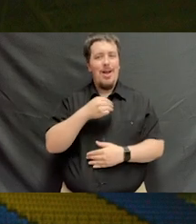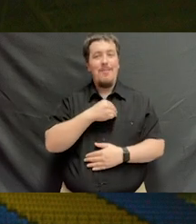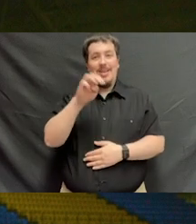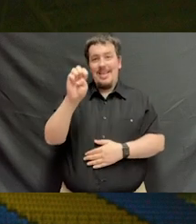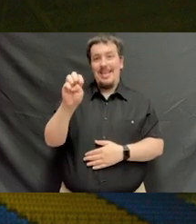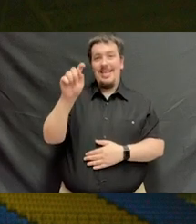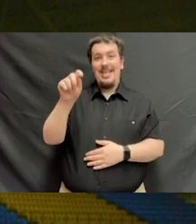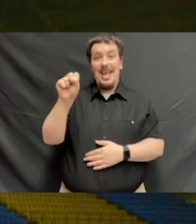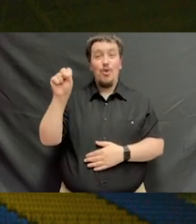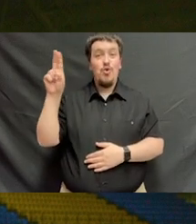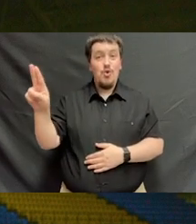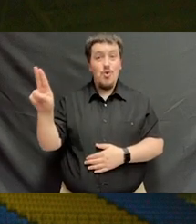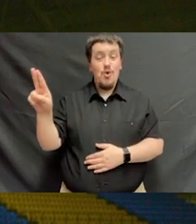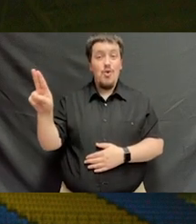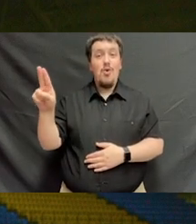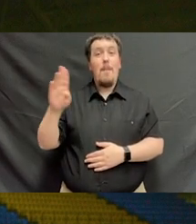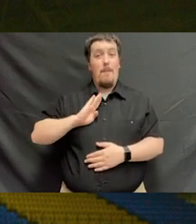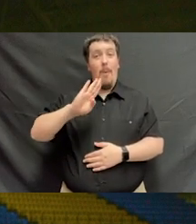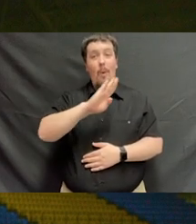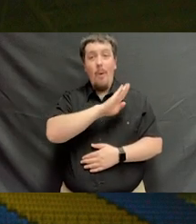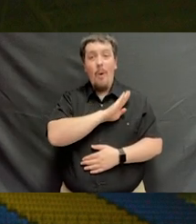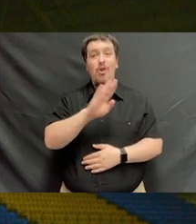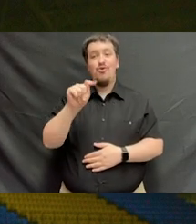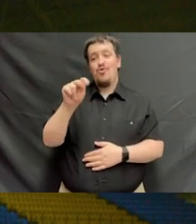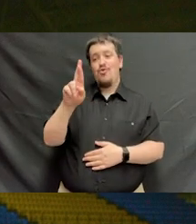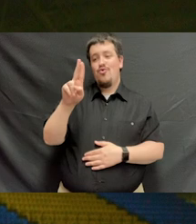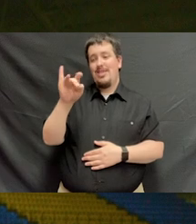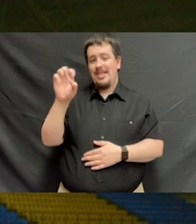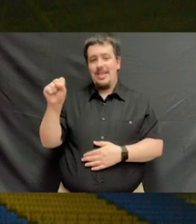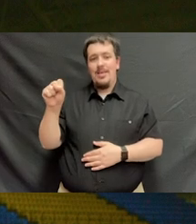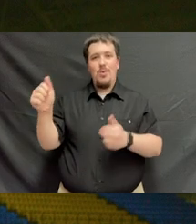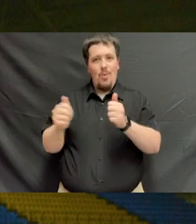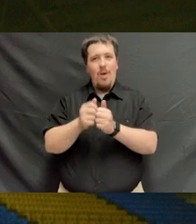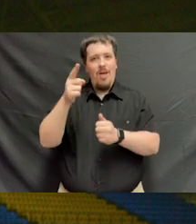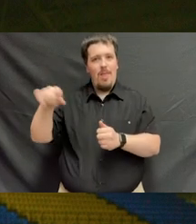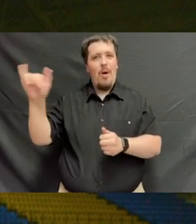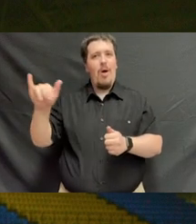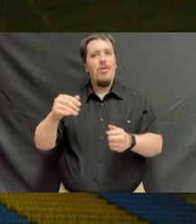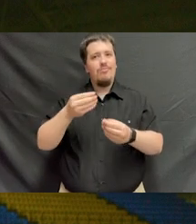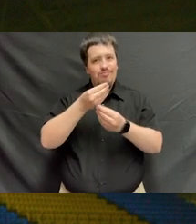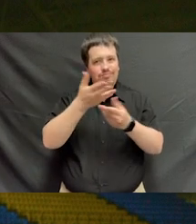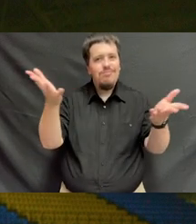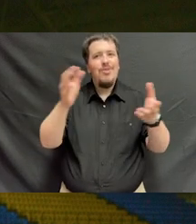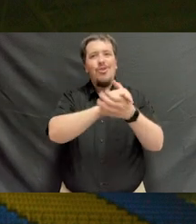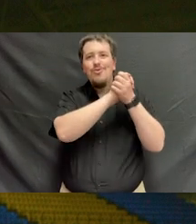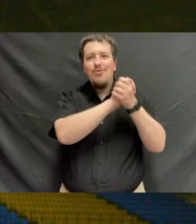of the East Tennessee State University board of trustees to that chorus of congratulations.